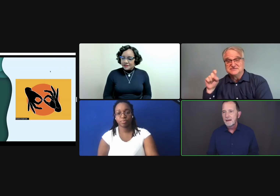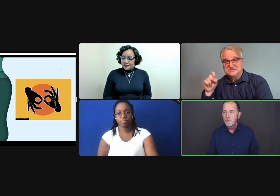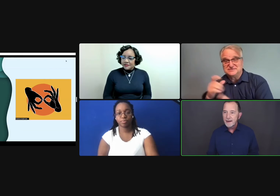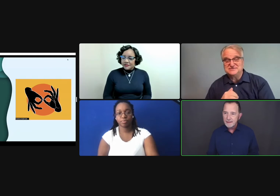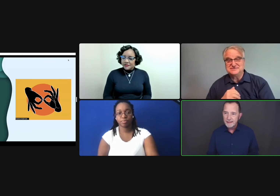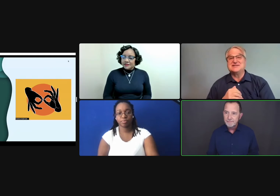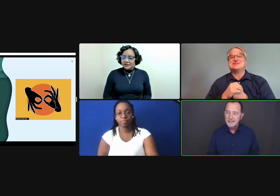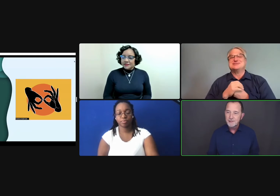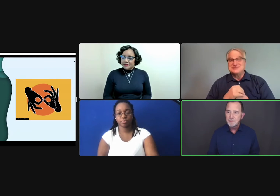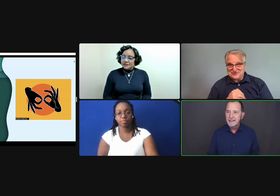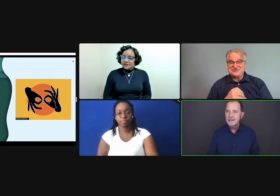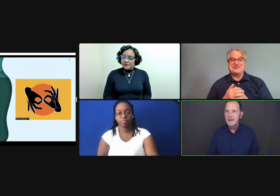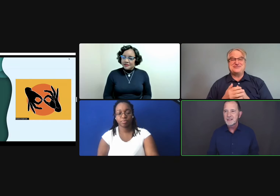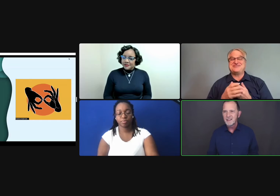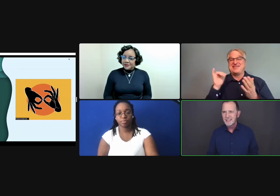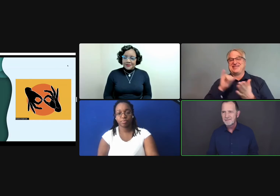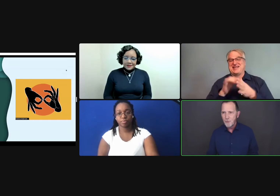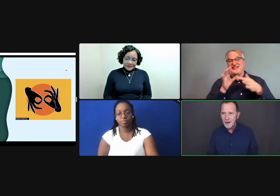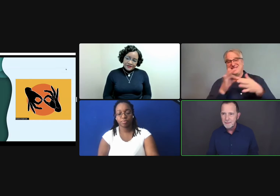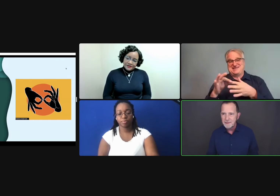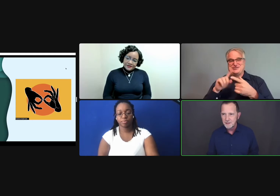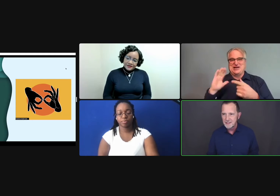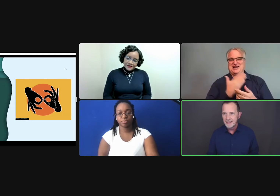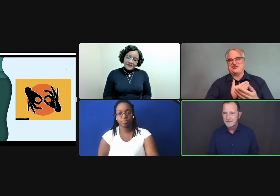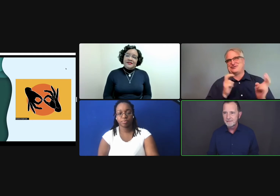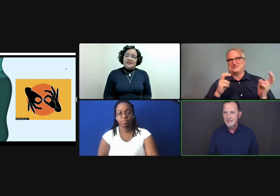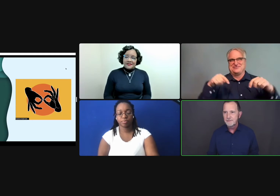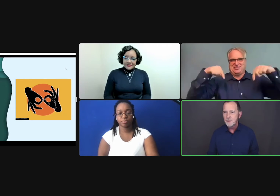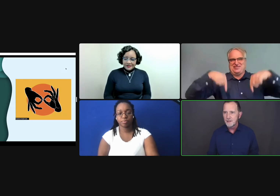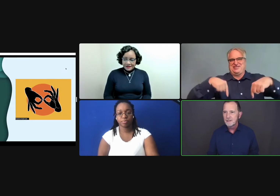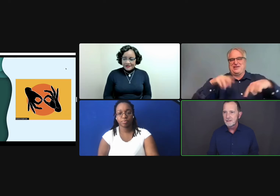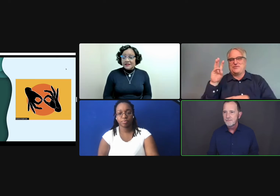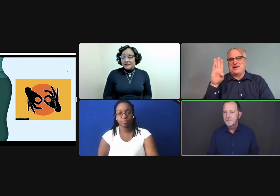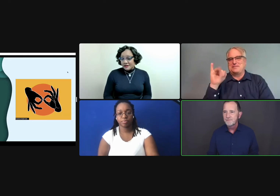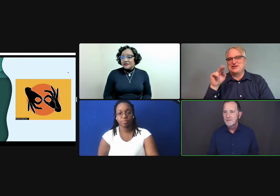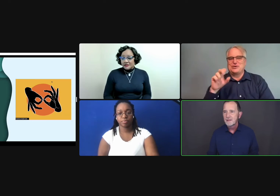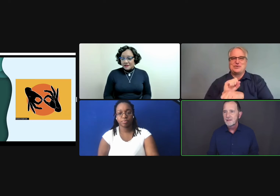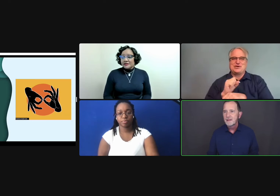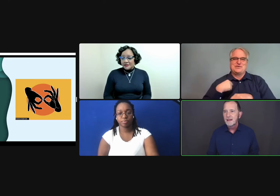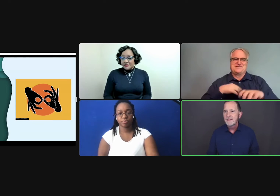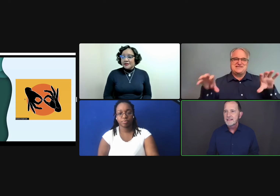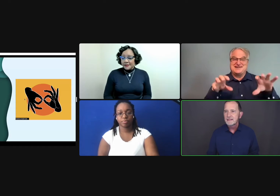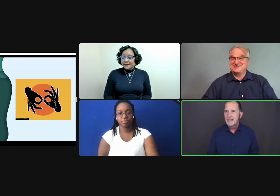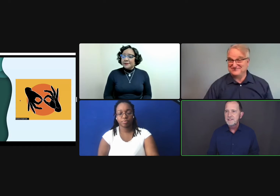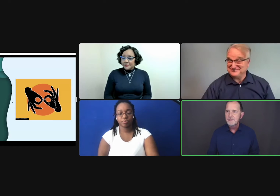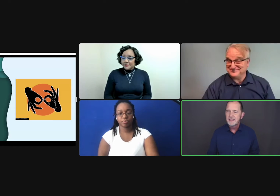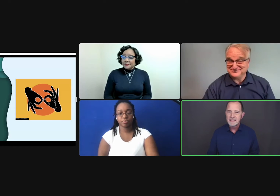Ironically, interpreting can result in more obstacles than fewer. And that's led to the discussions